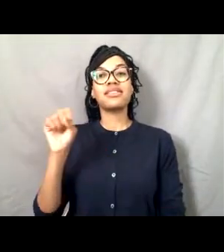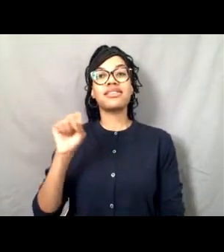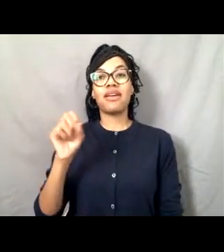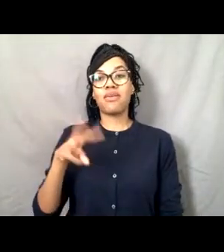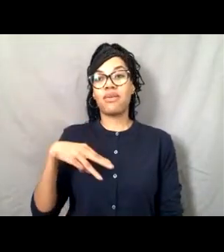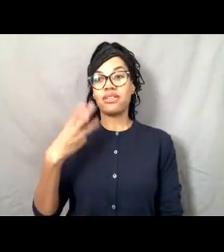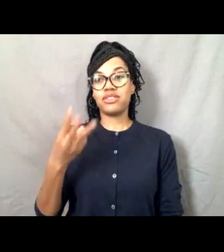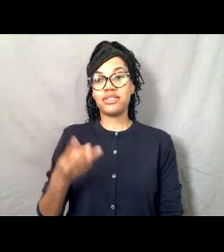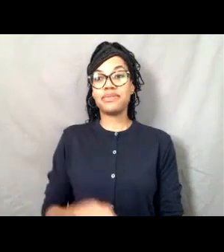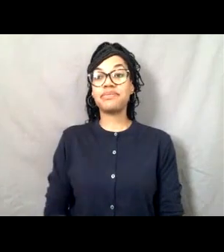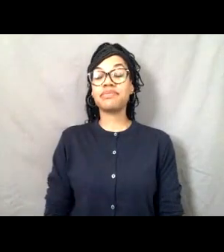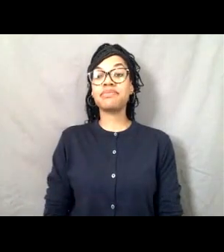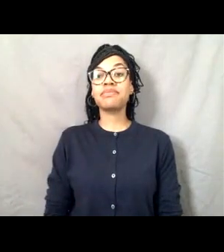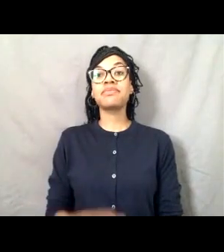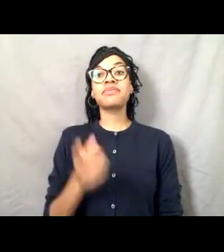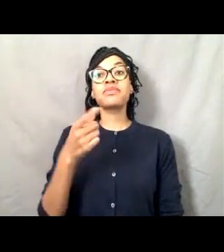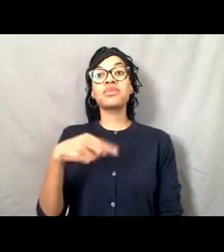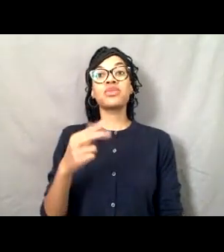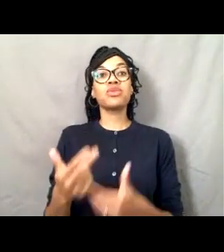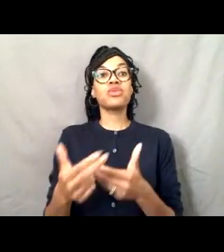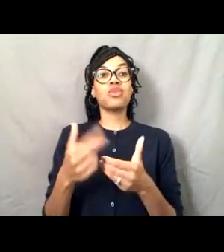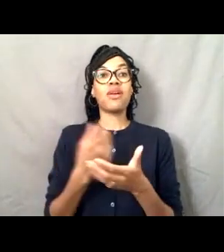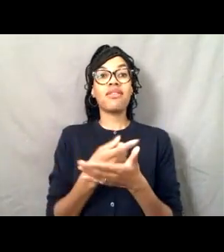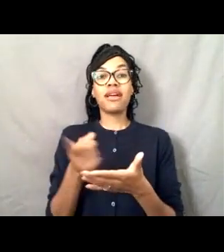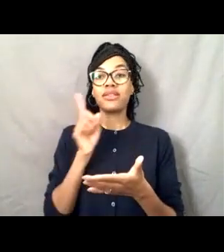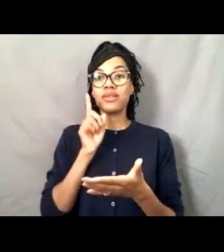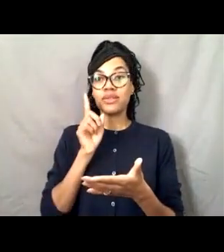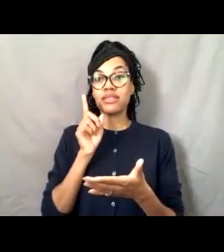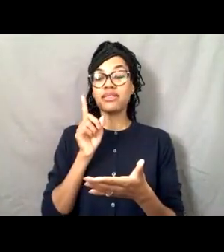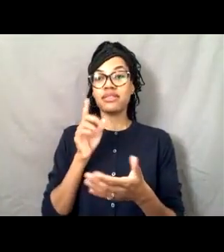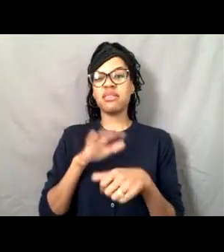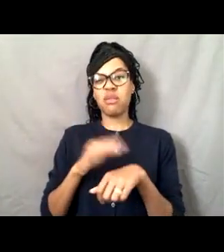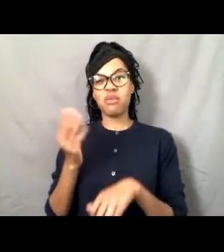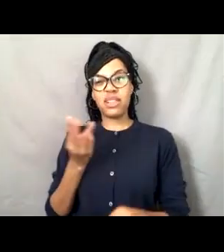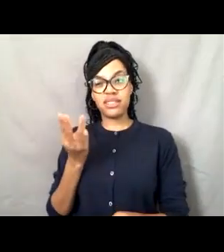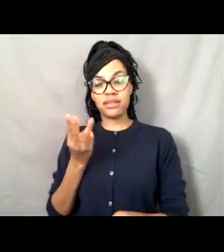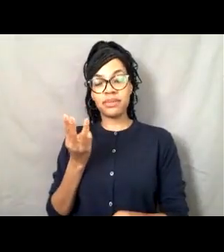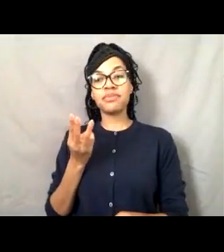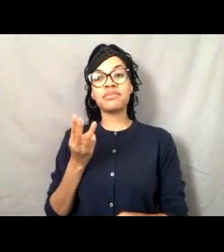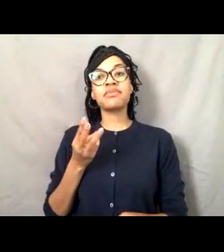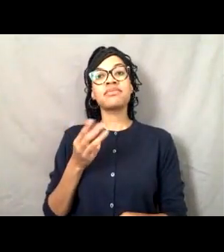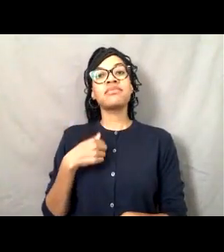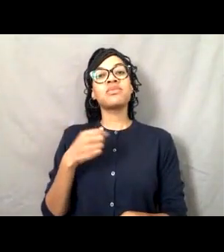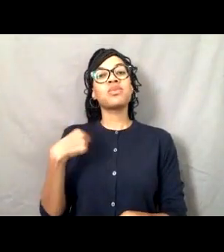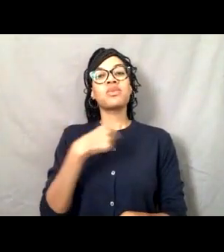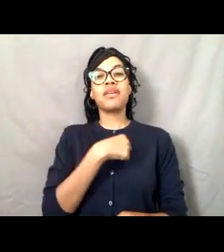For those of you who tuned in last week to our NOAA Live webinar on Wednesday Charting a career with the NOAA Corps